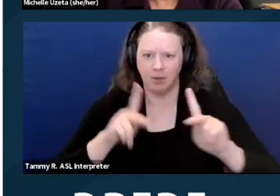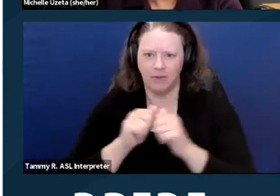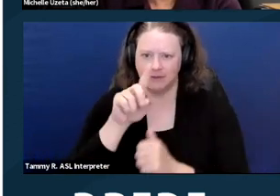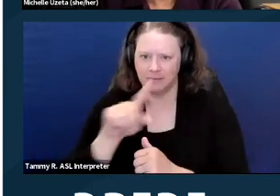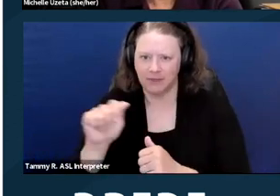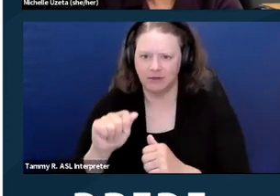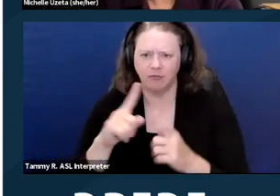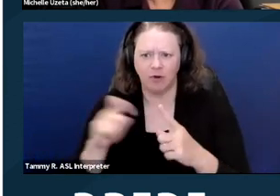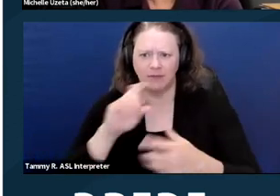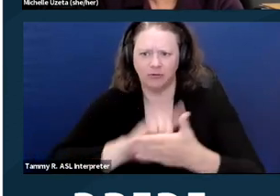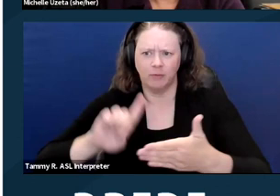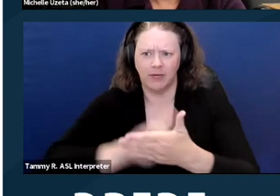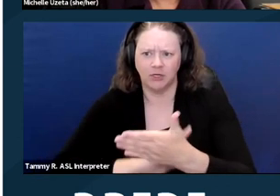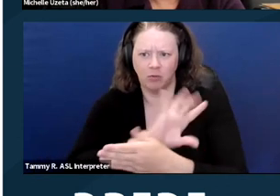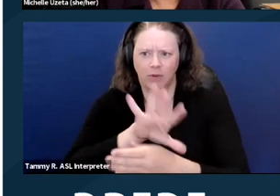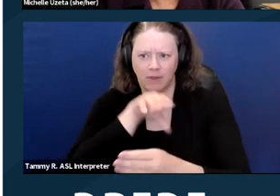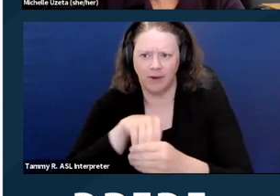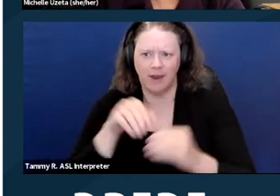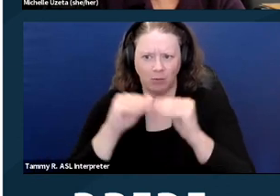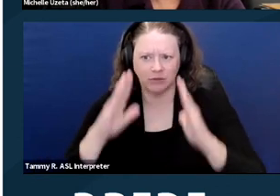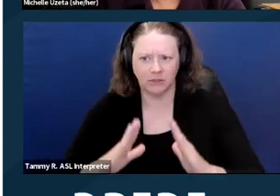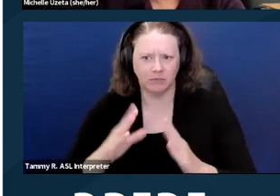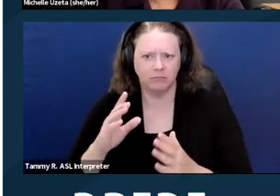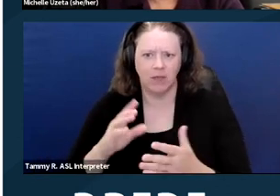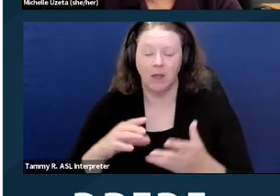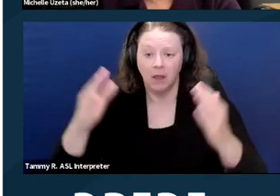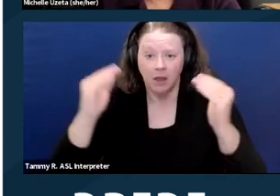what does discrimination look like, and then Kara is gonna go over